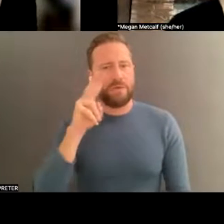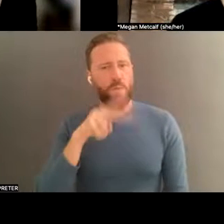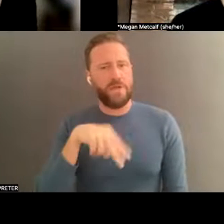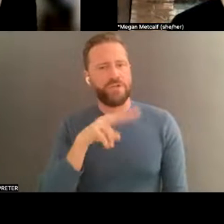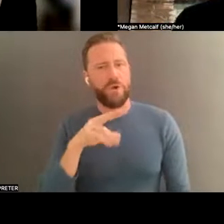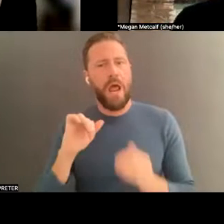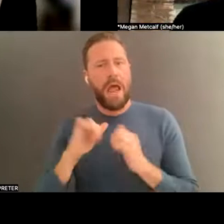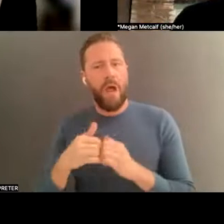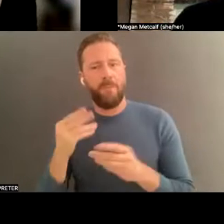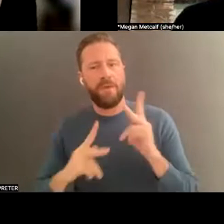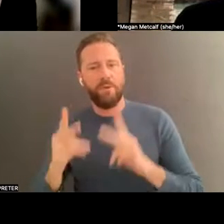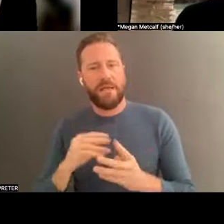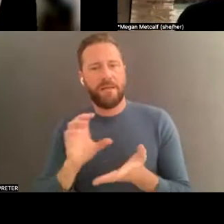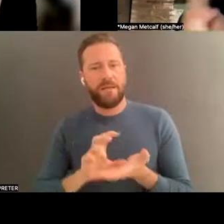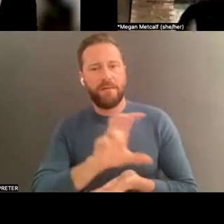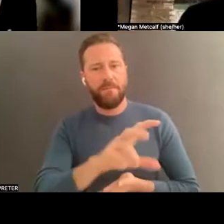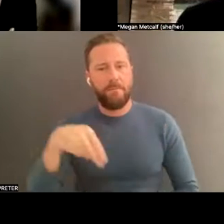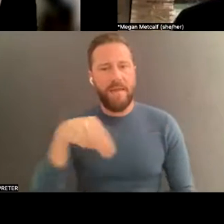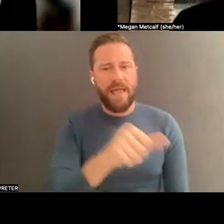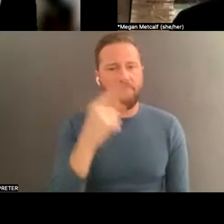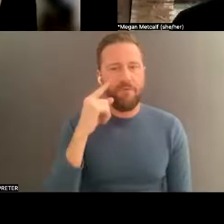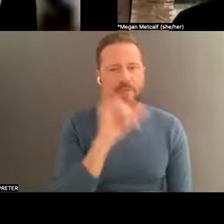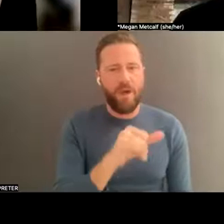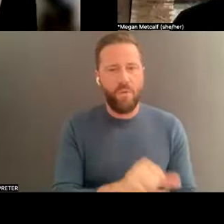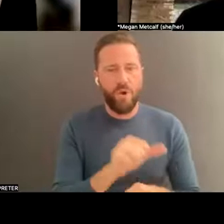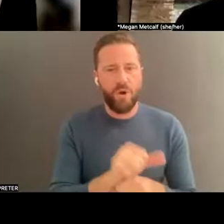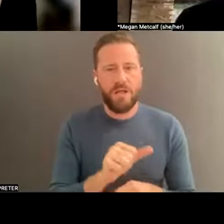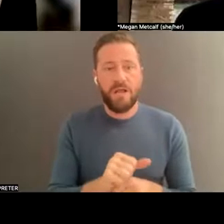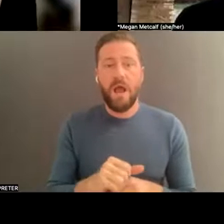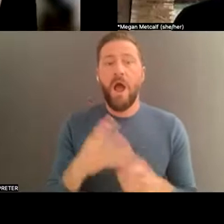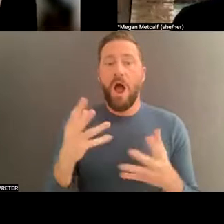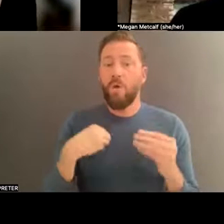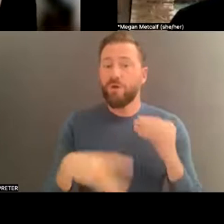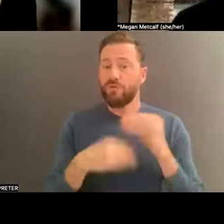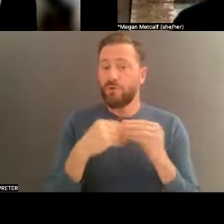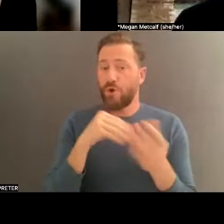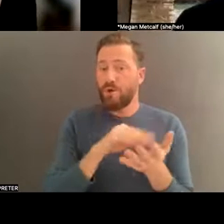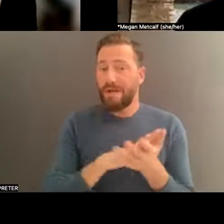want to note here that dance in particular is difficult to copyright because it has to